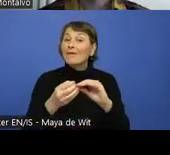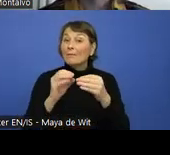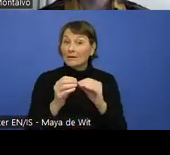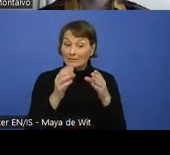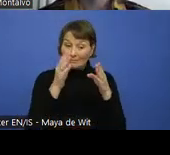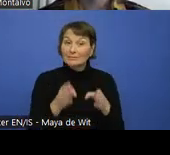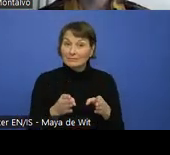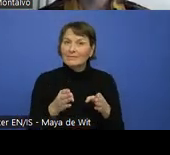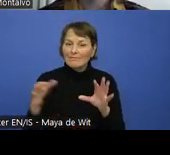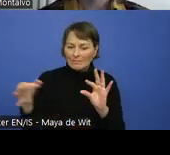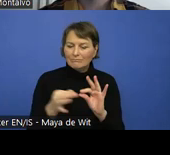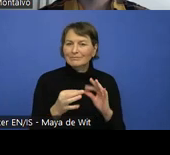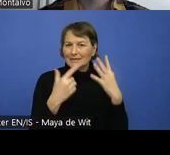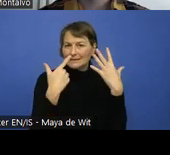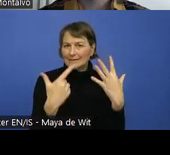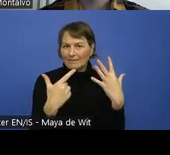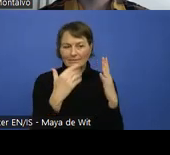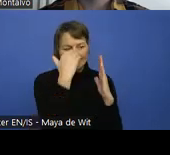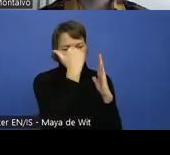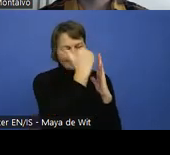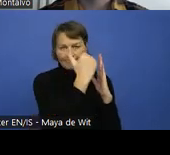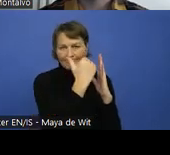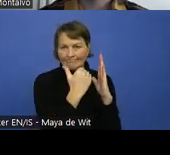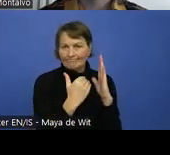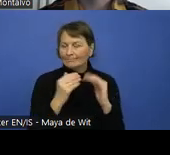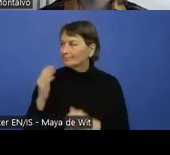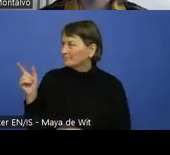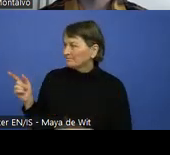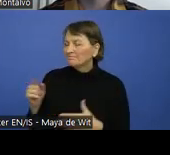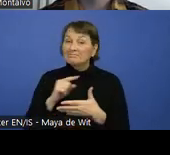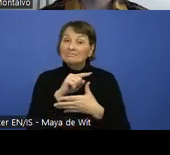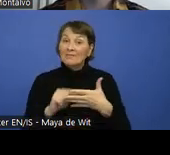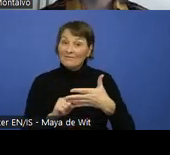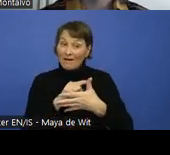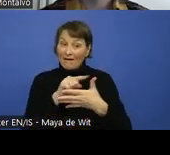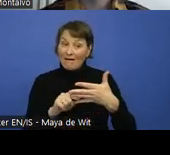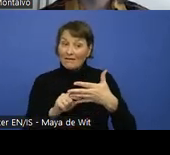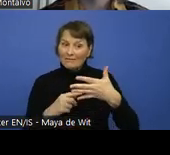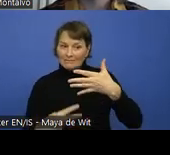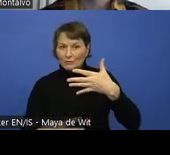The first five of them I would say are more related to the Web accessibility specialist